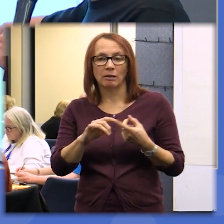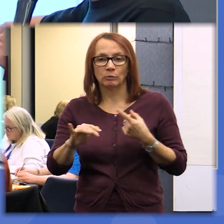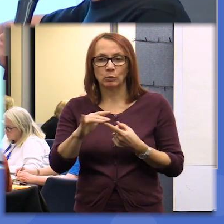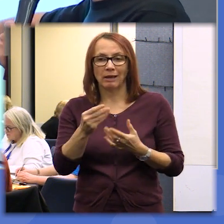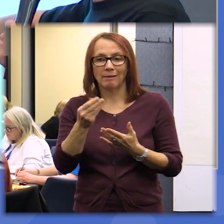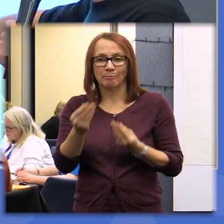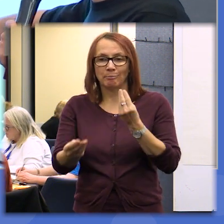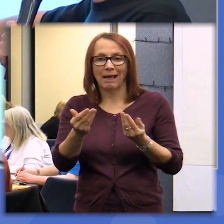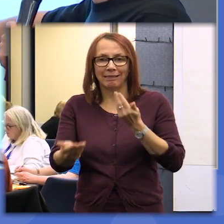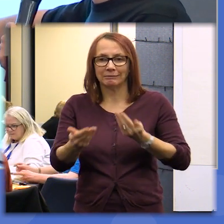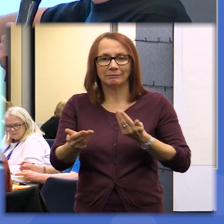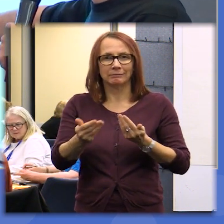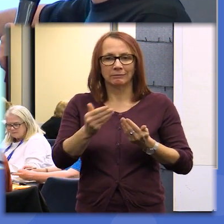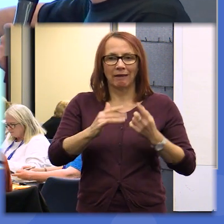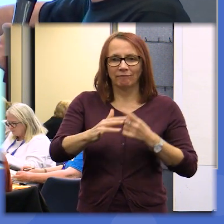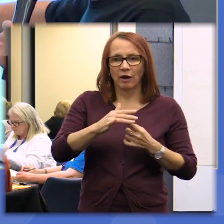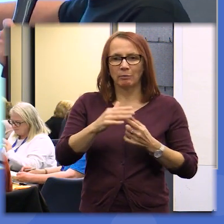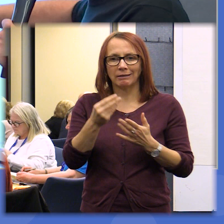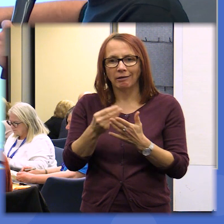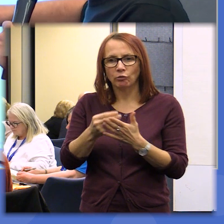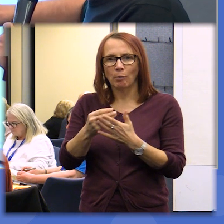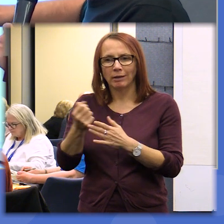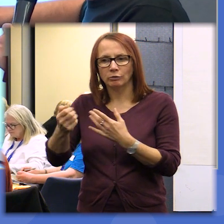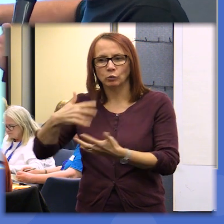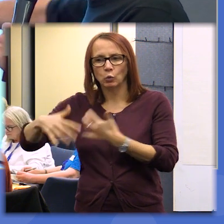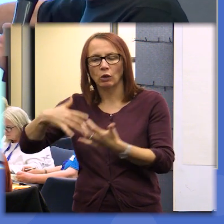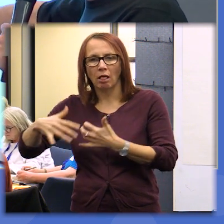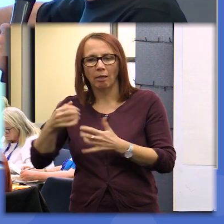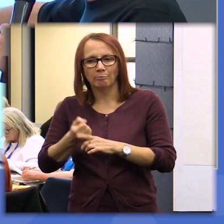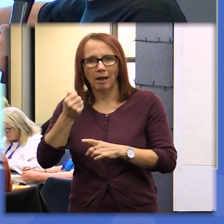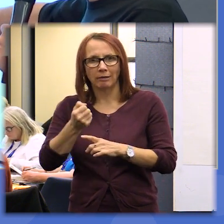environmental economic and social impact where we have better incomes at a better